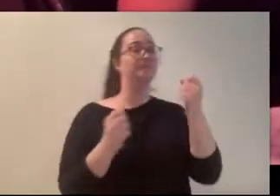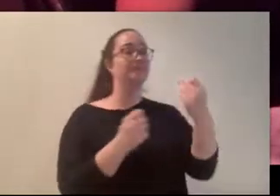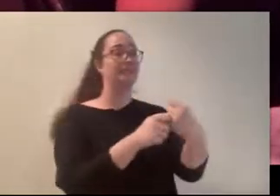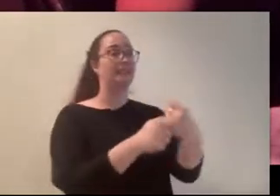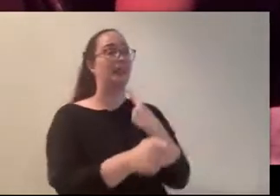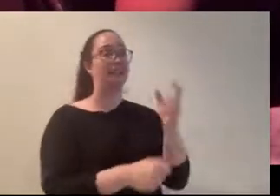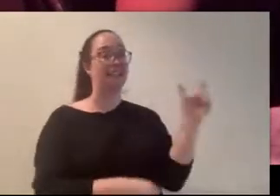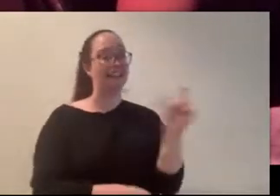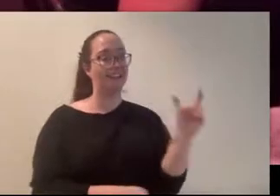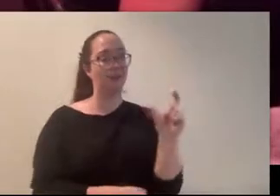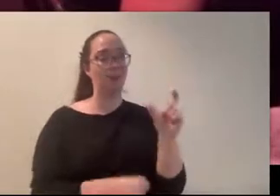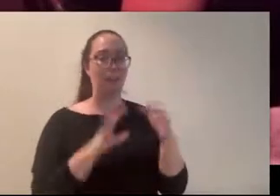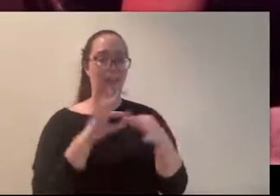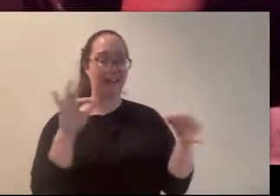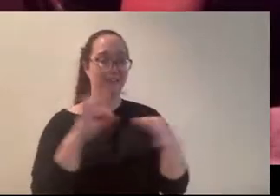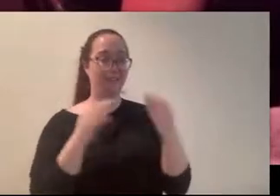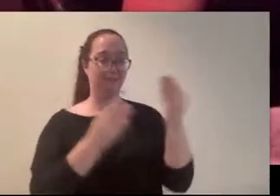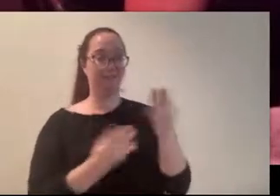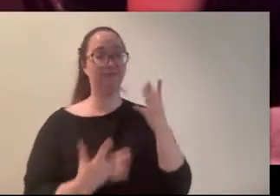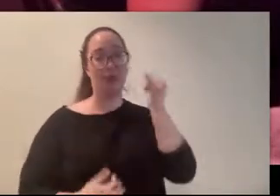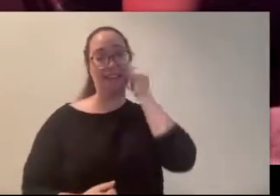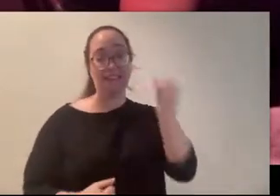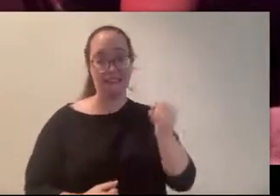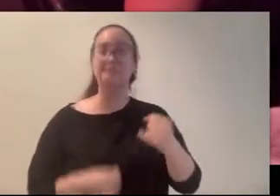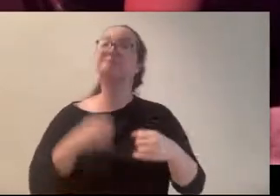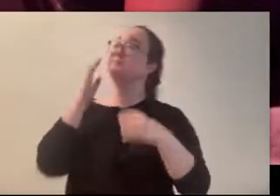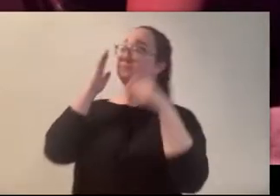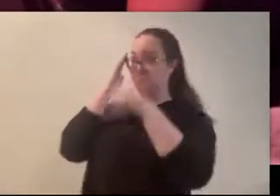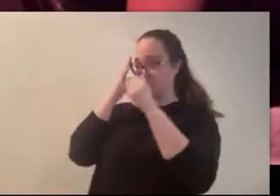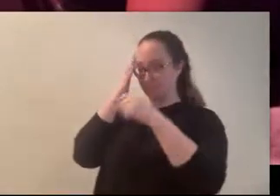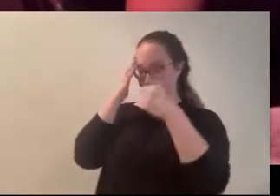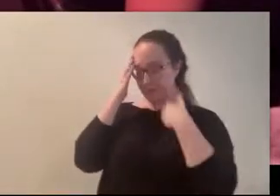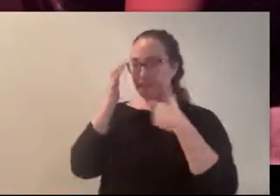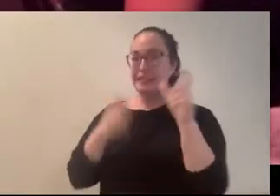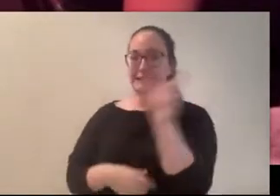have an Instagram now. We do have a Facebook, uh and we have an email address. The email addresses